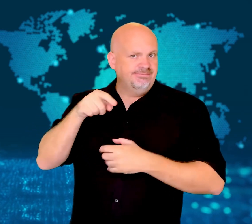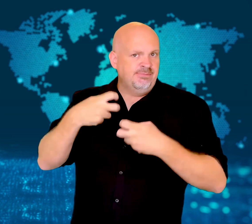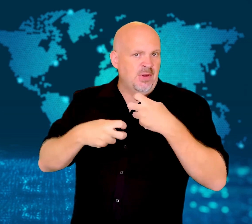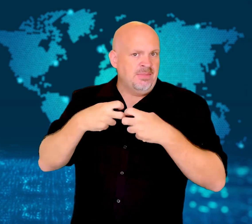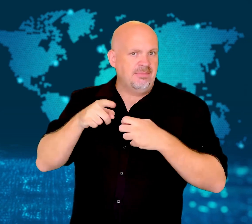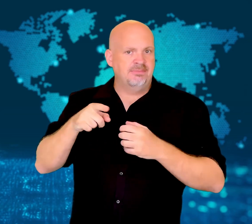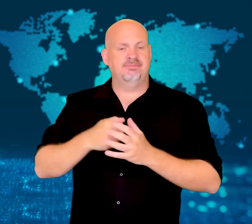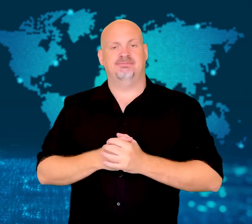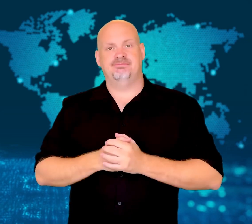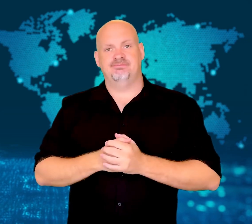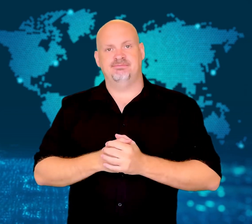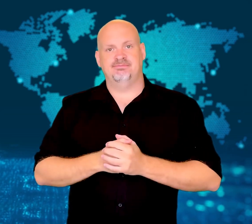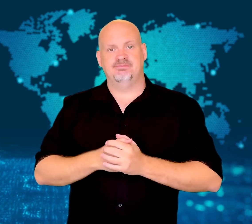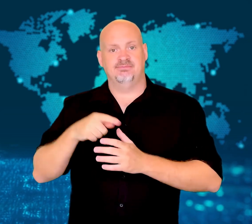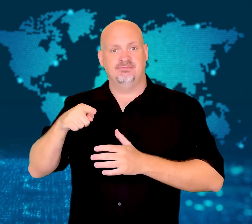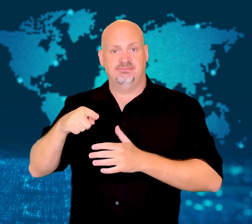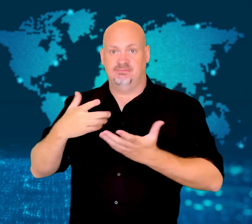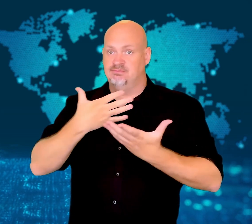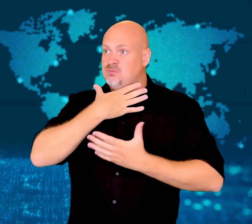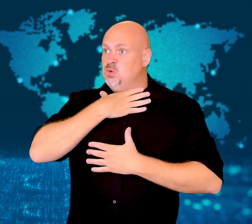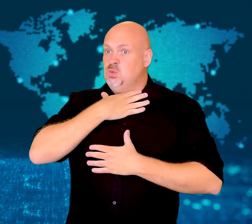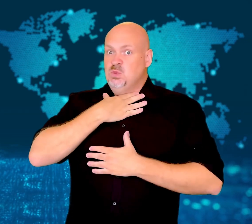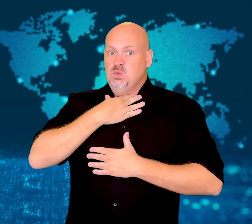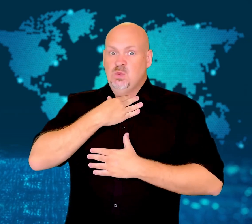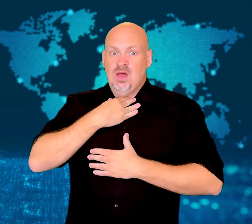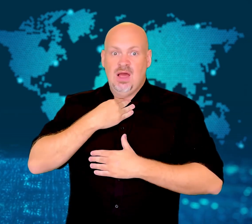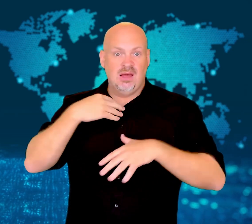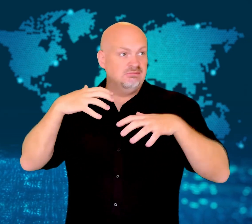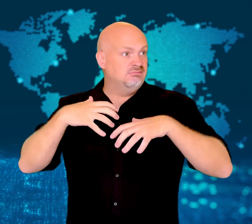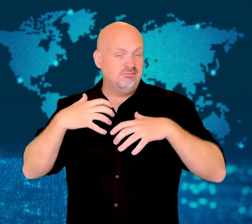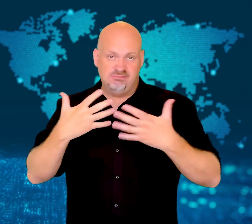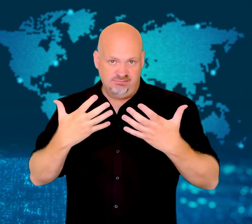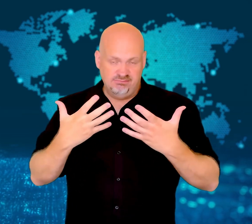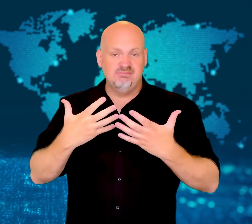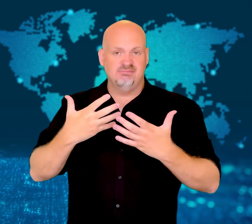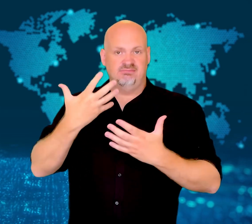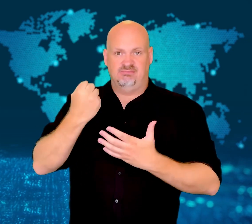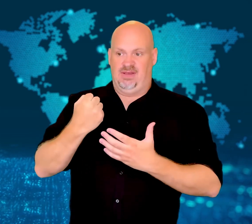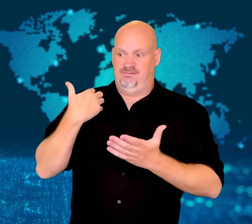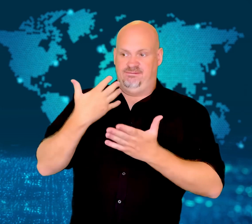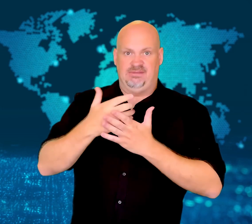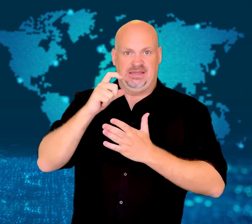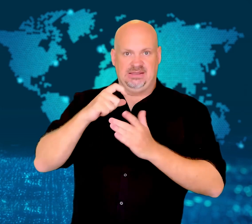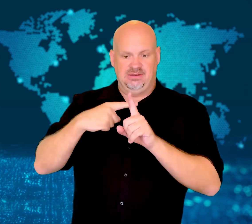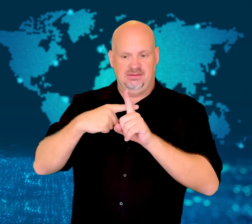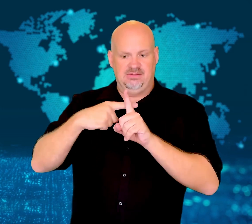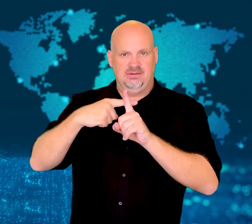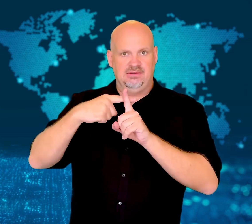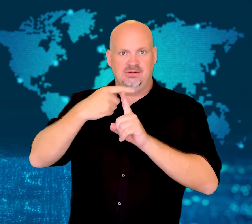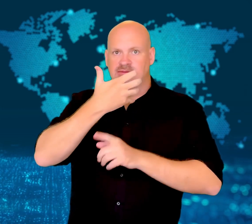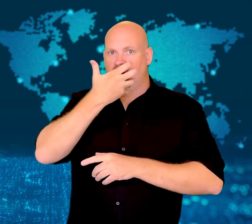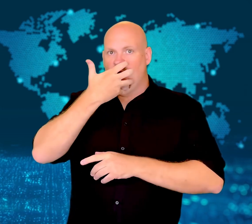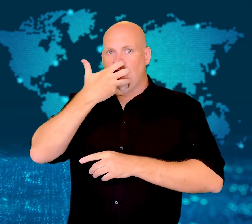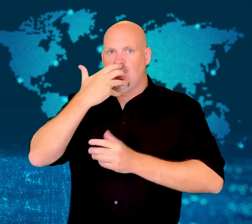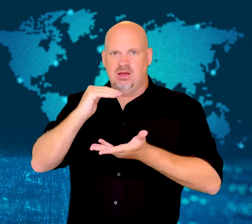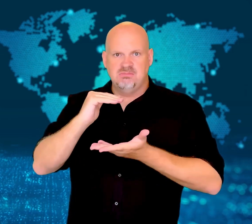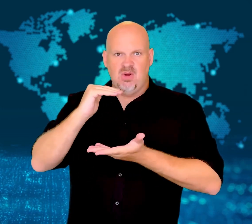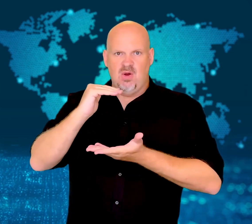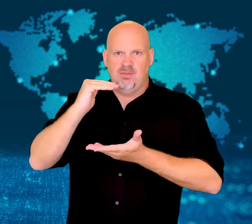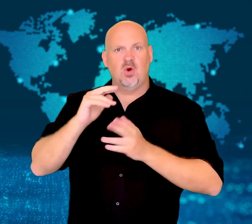Experts believe the severe drought will occur more often due to climate change.